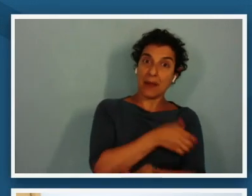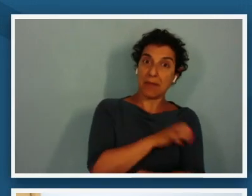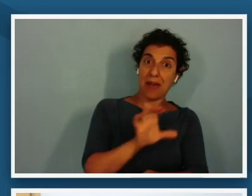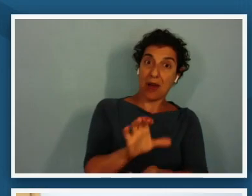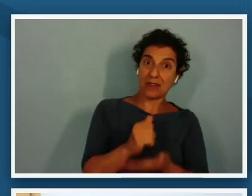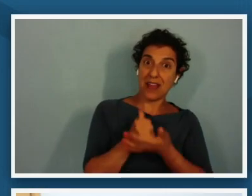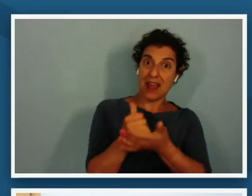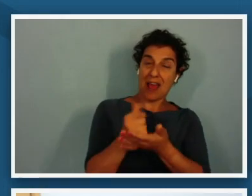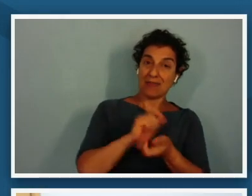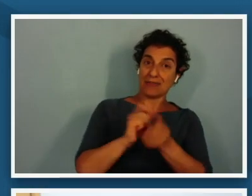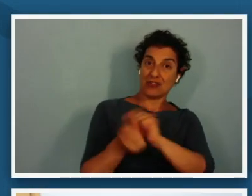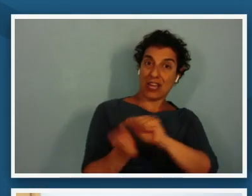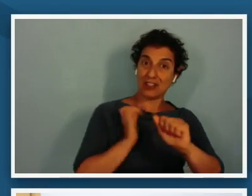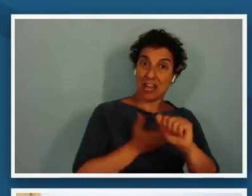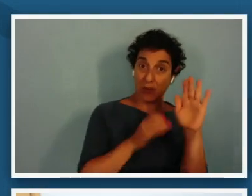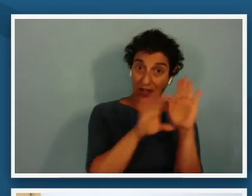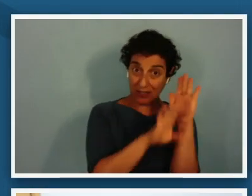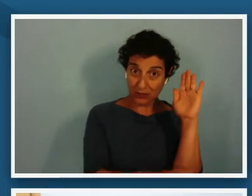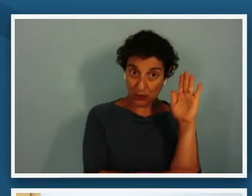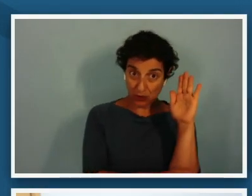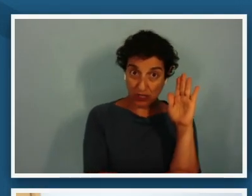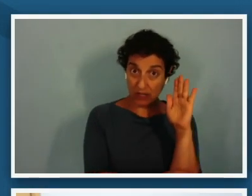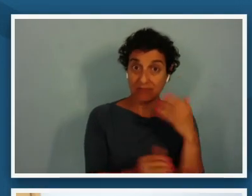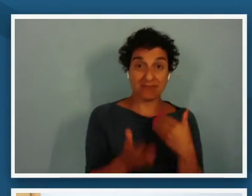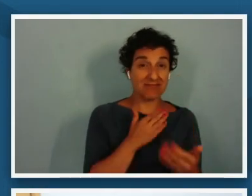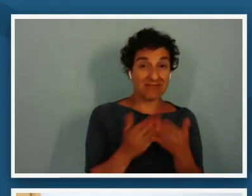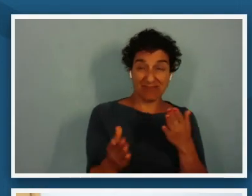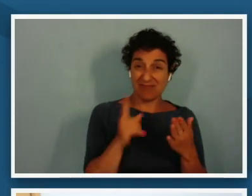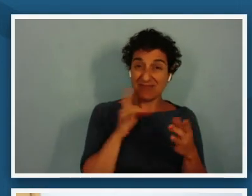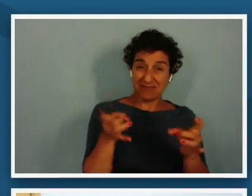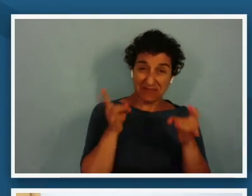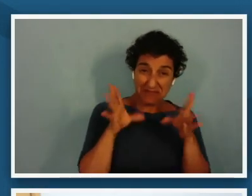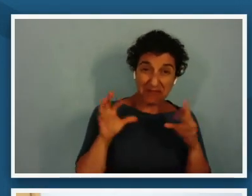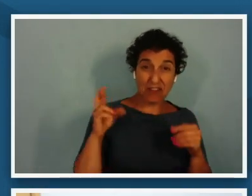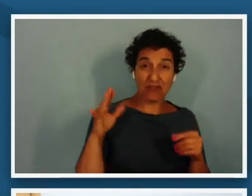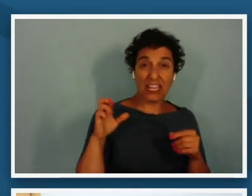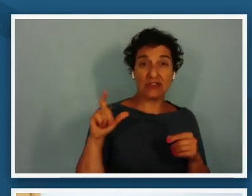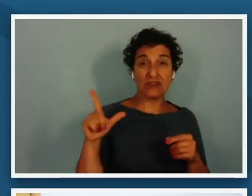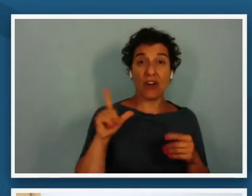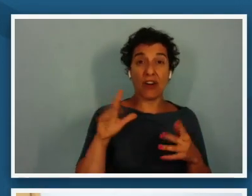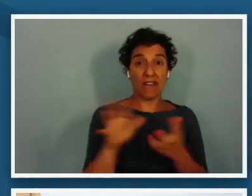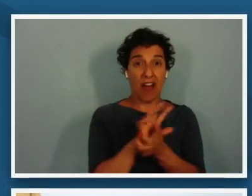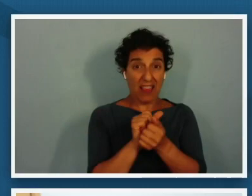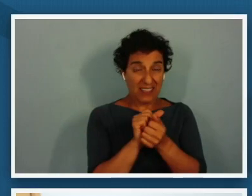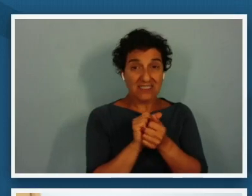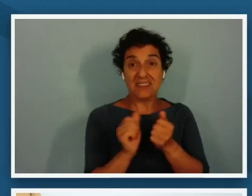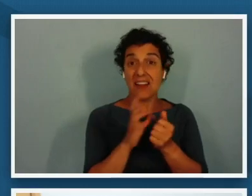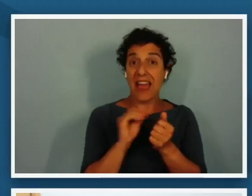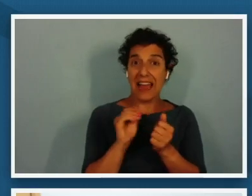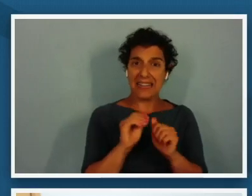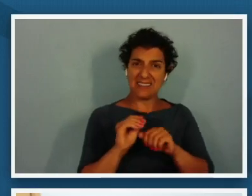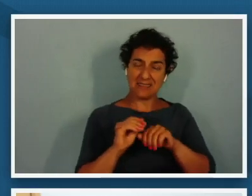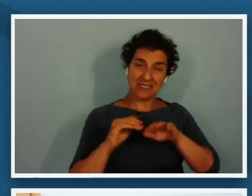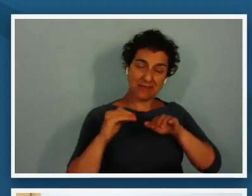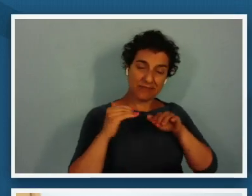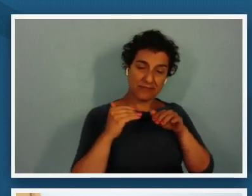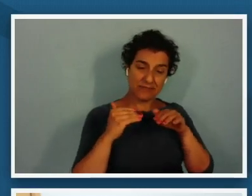constitution despite devastating racial violence intimidation